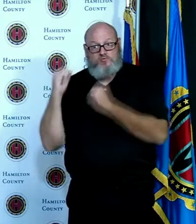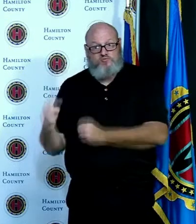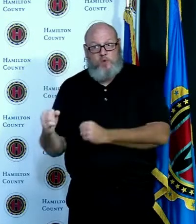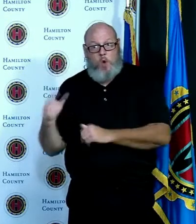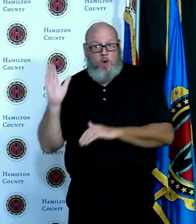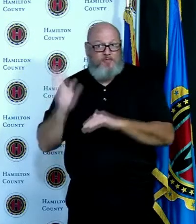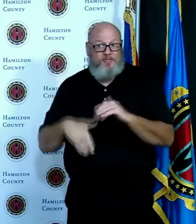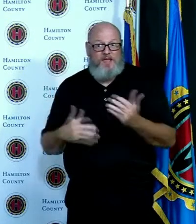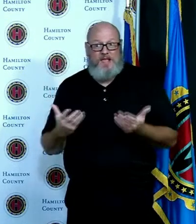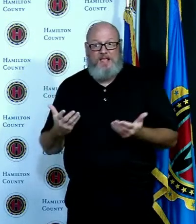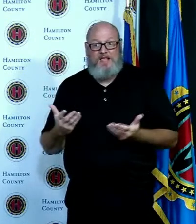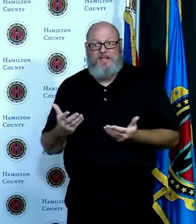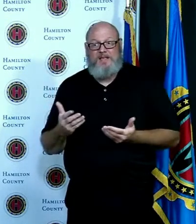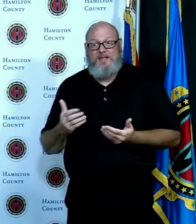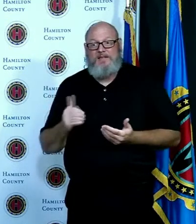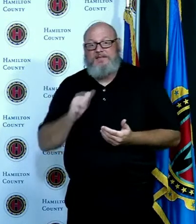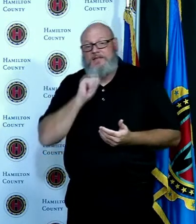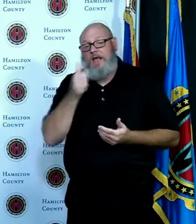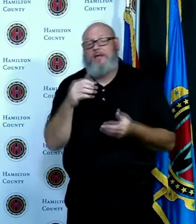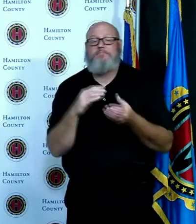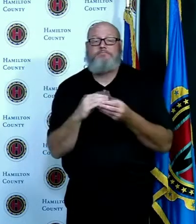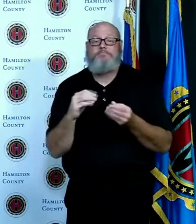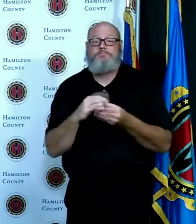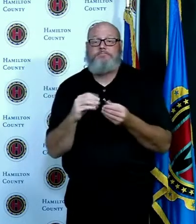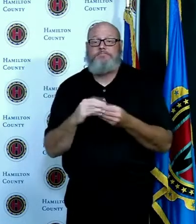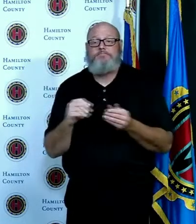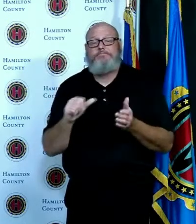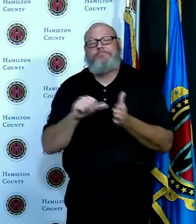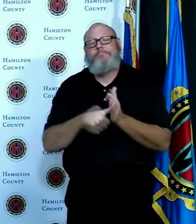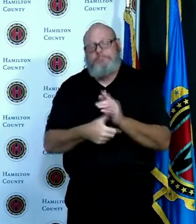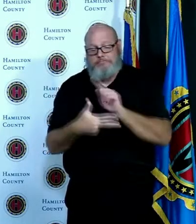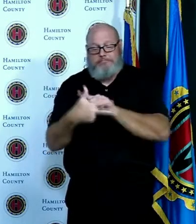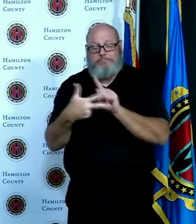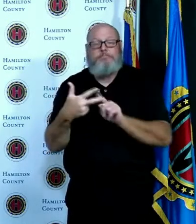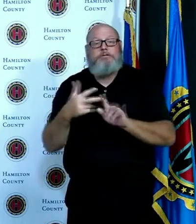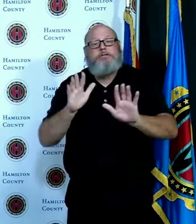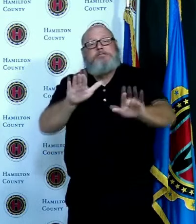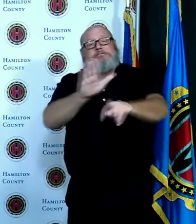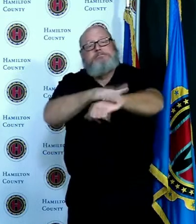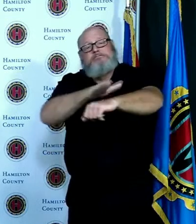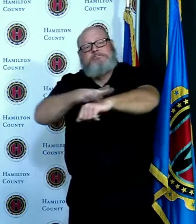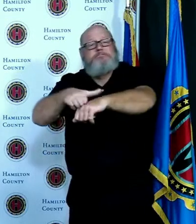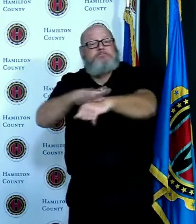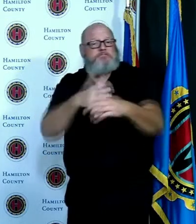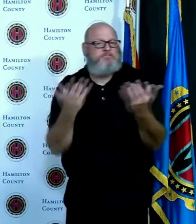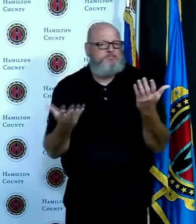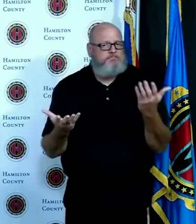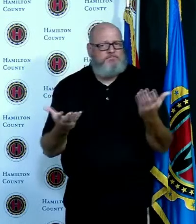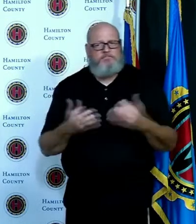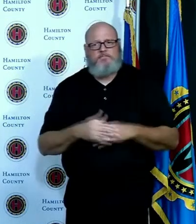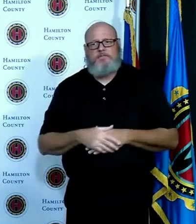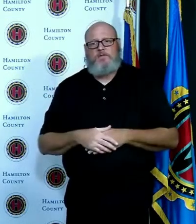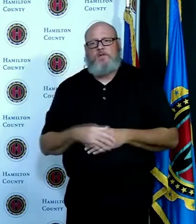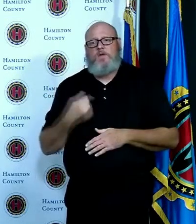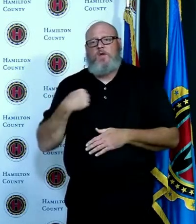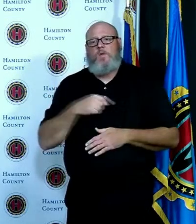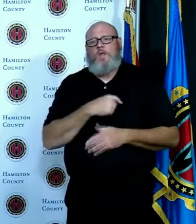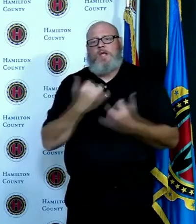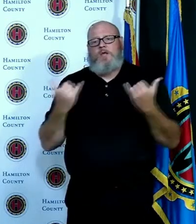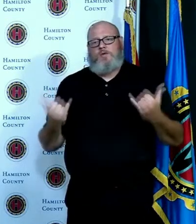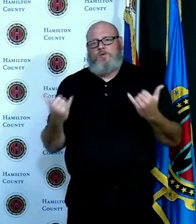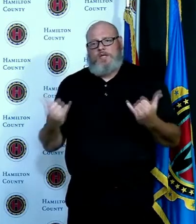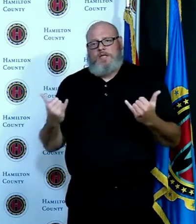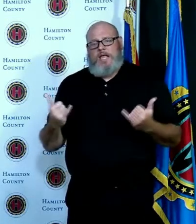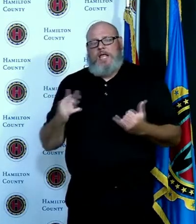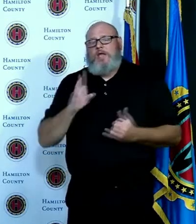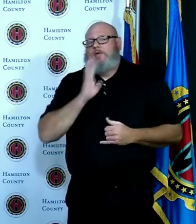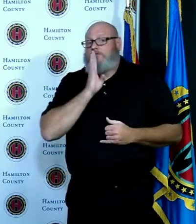well we talked a lot about messaging on the call today we need people not only ourselves